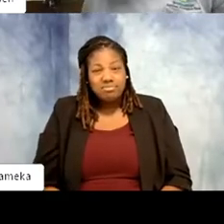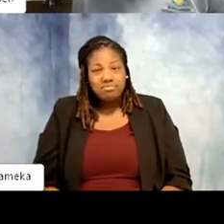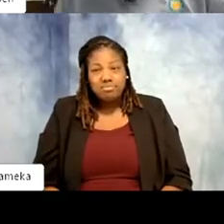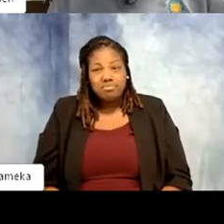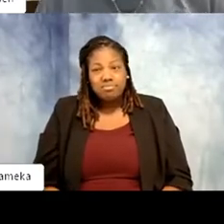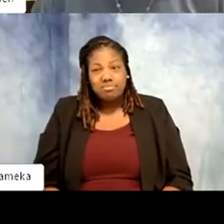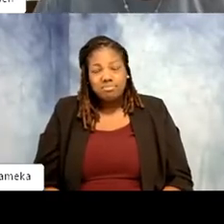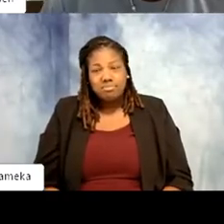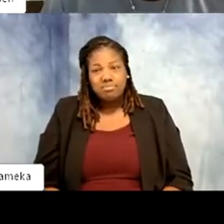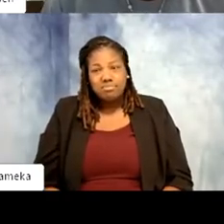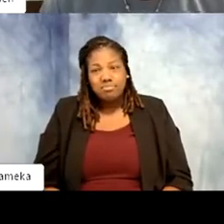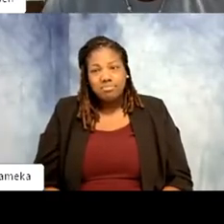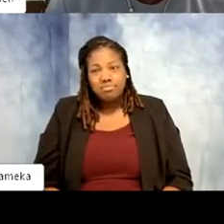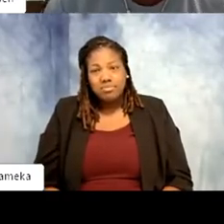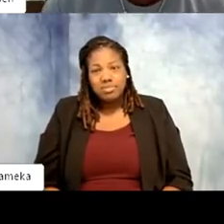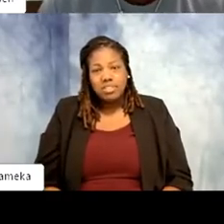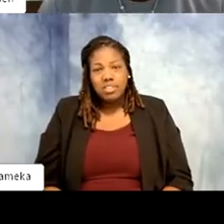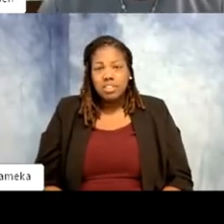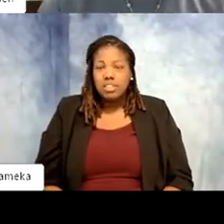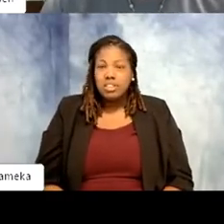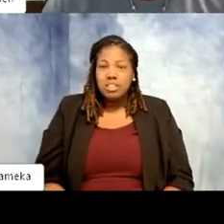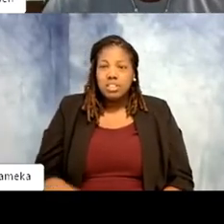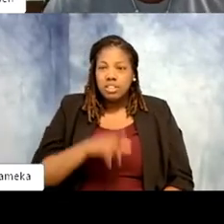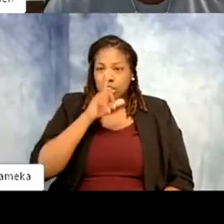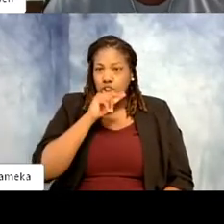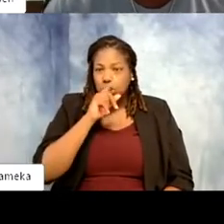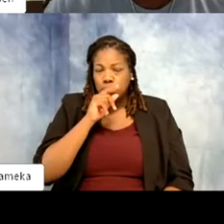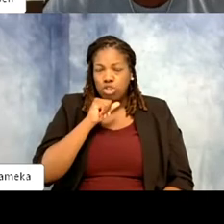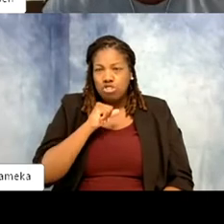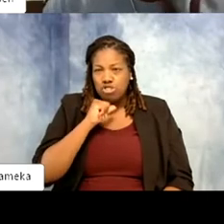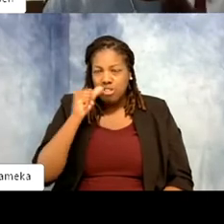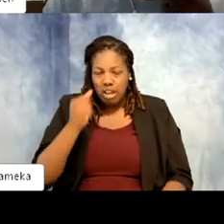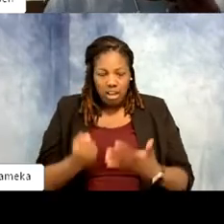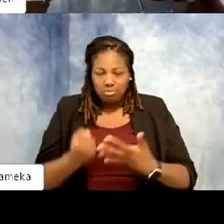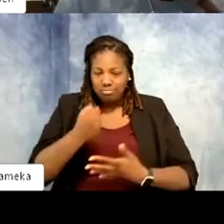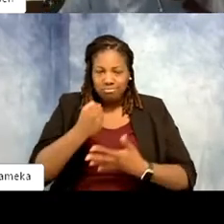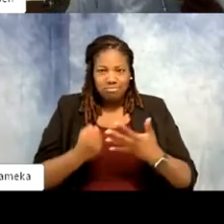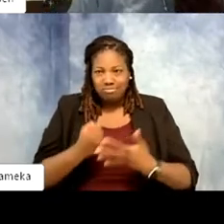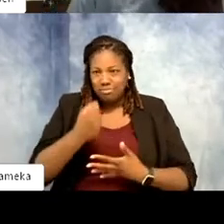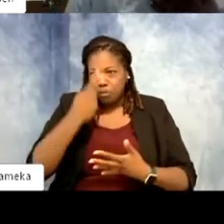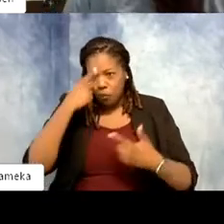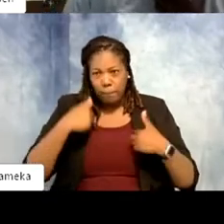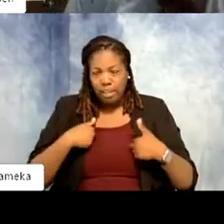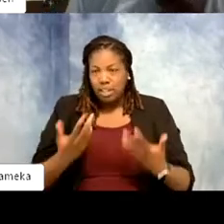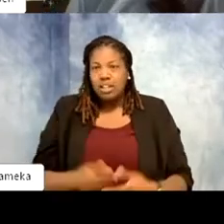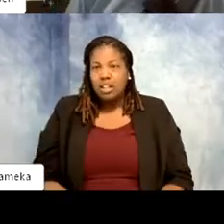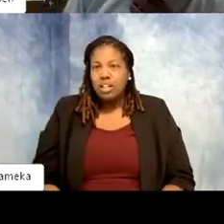birds were probably not on my high list of being a bird keeper. Shellie: What did you originally want to be?